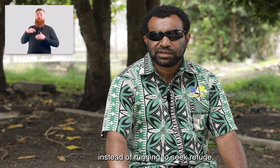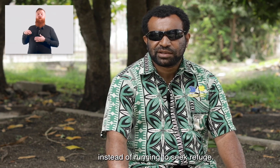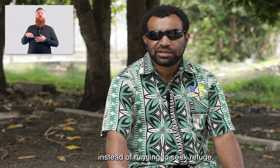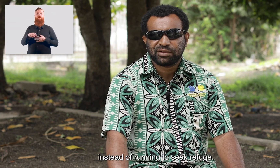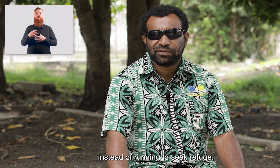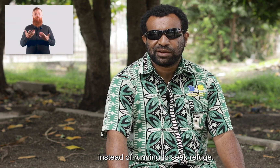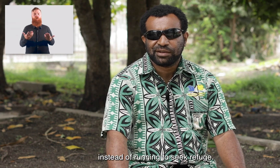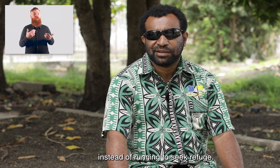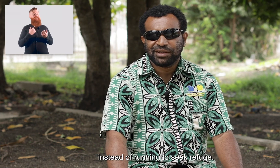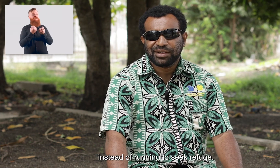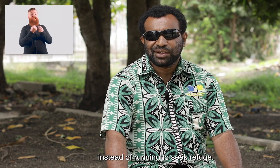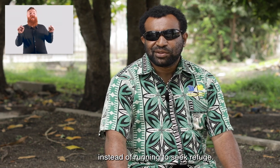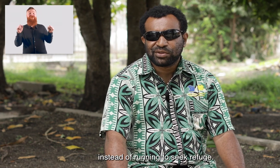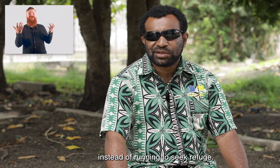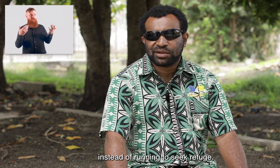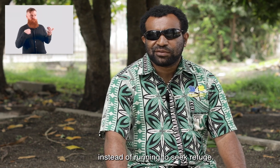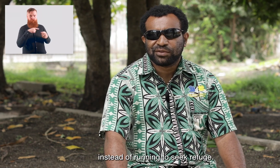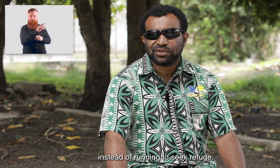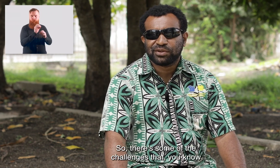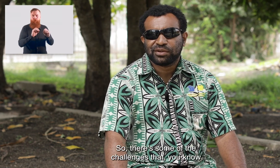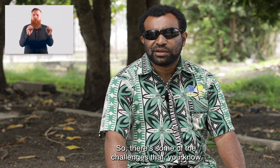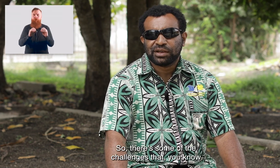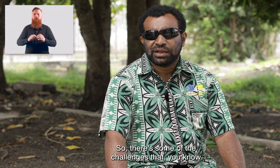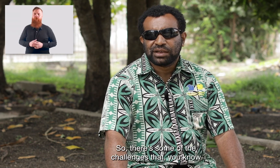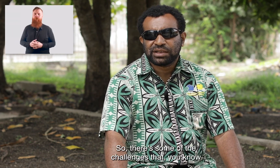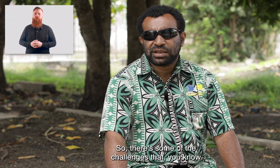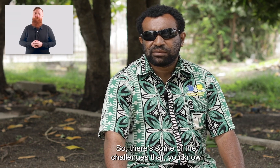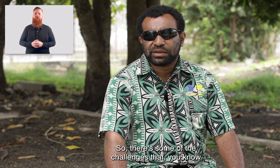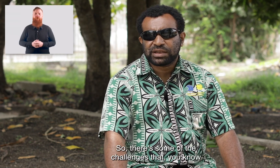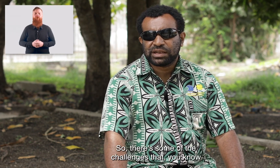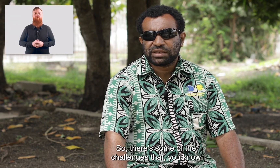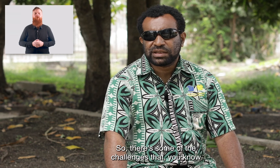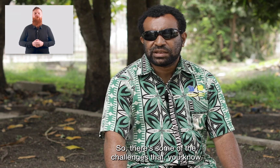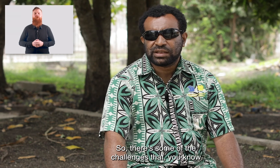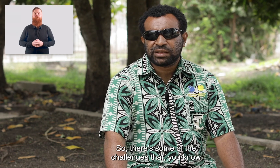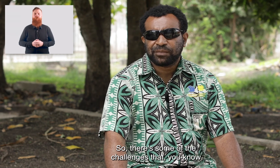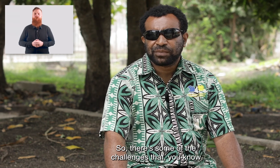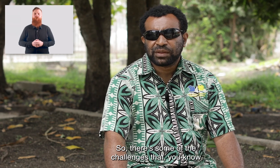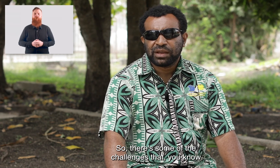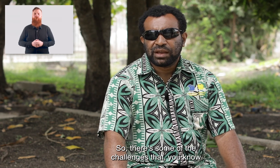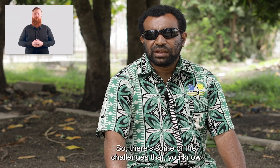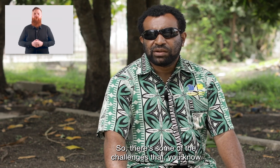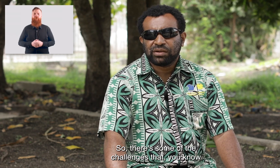instead of running to seek refuge. So, there's some of the challenges that, you know